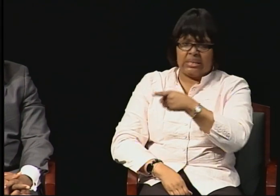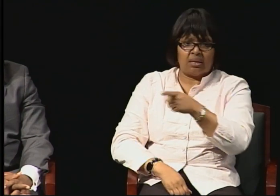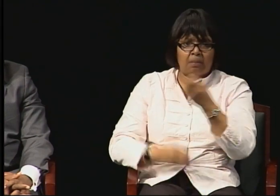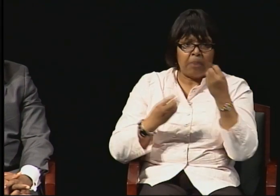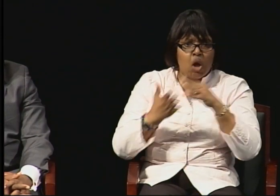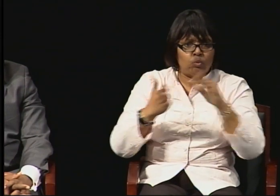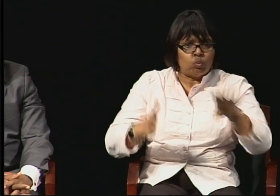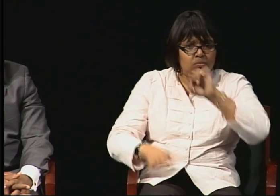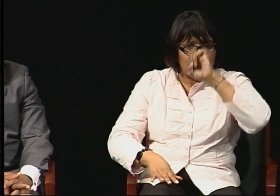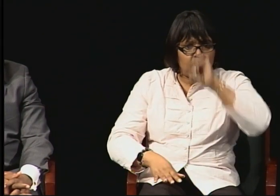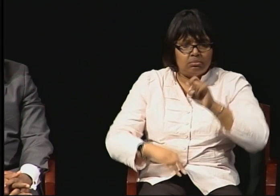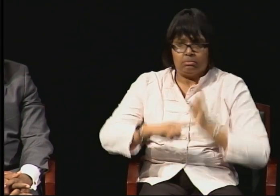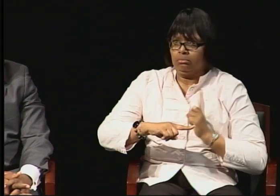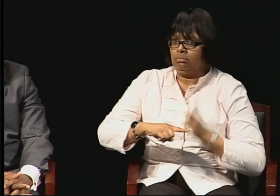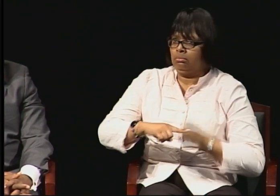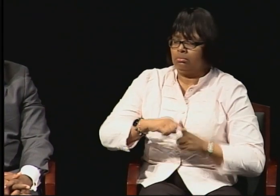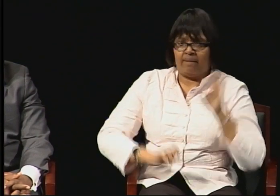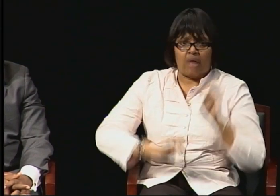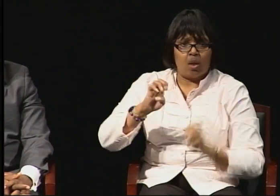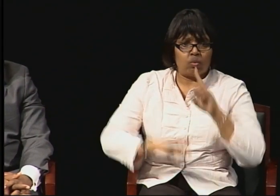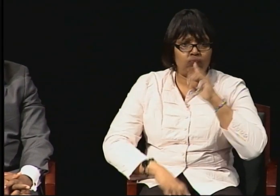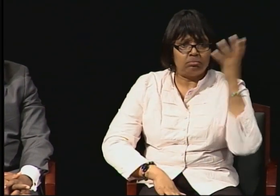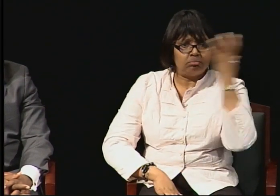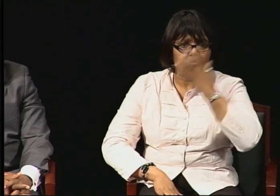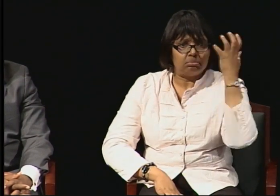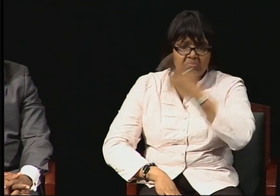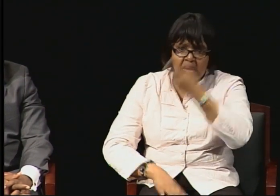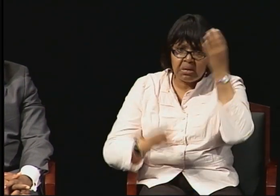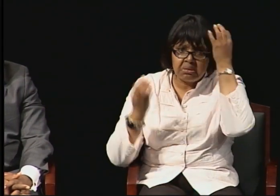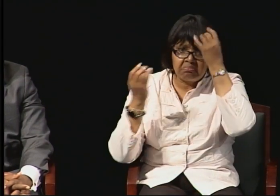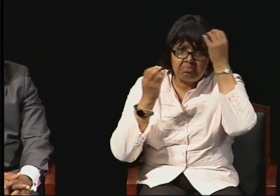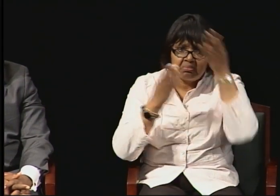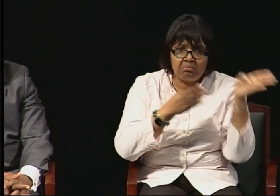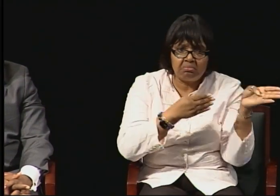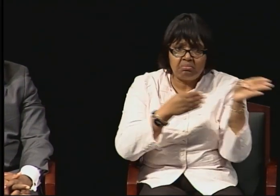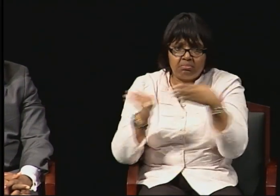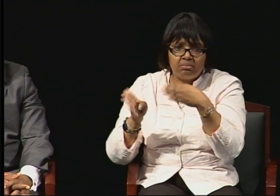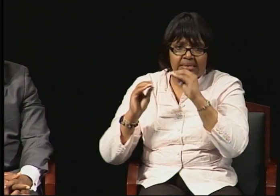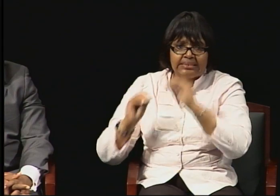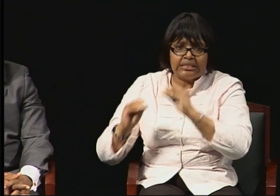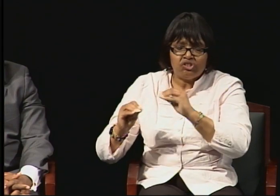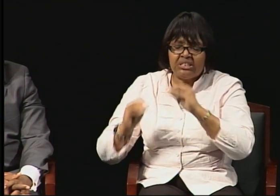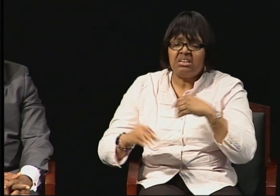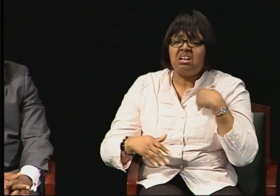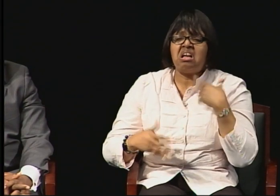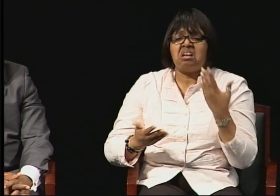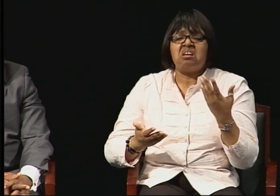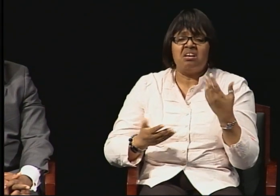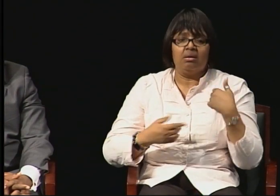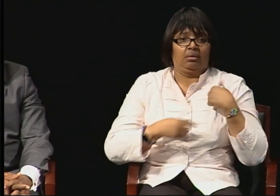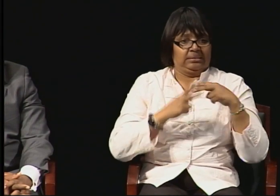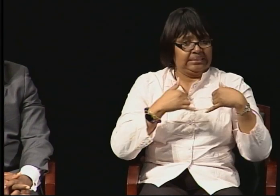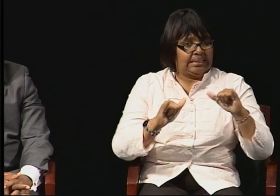I had gotten from the students. And she encouraged me to consider teaching more. At the time, though, I was very involved